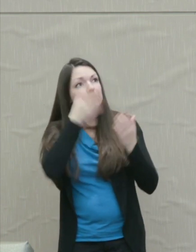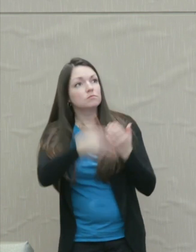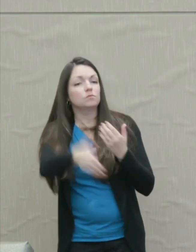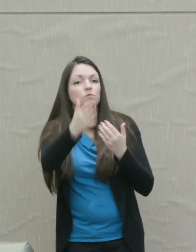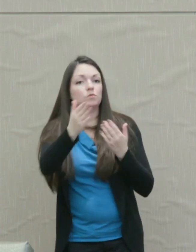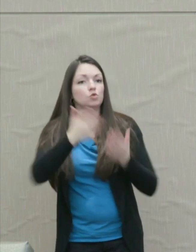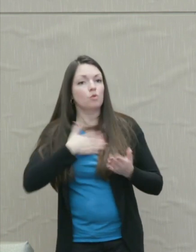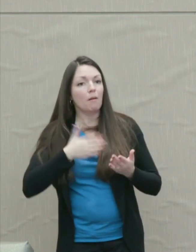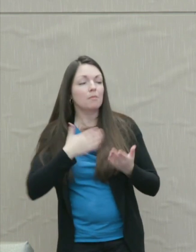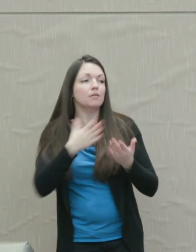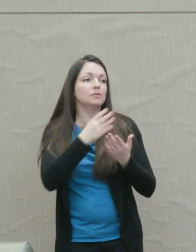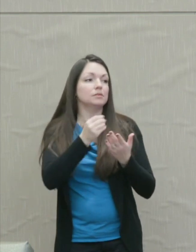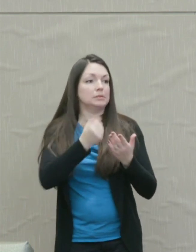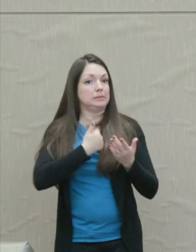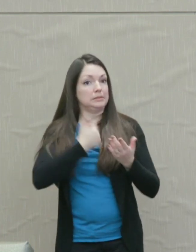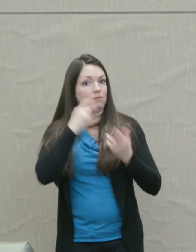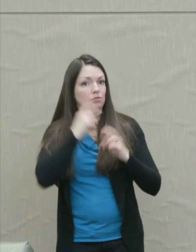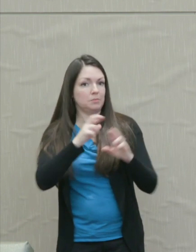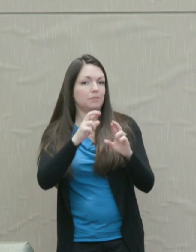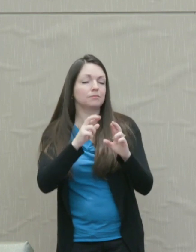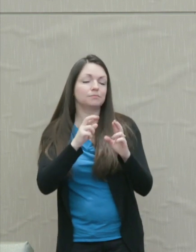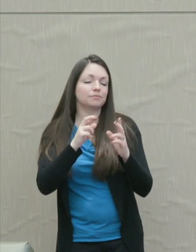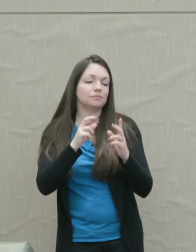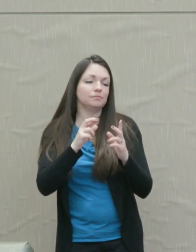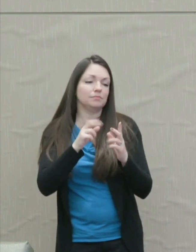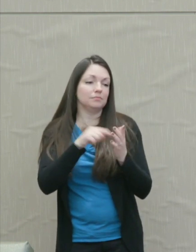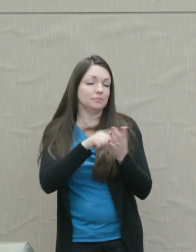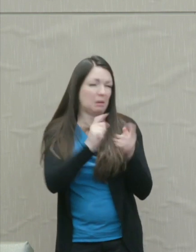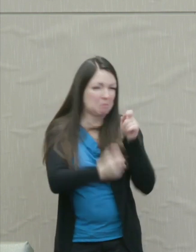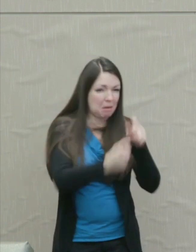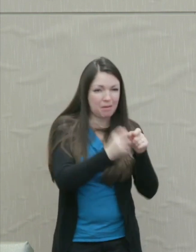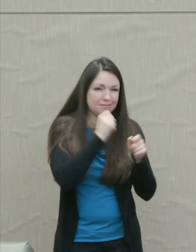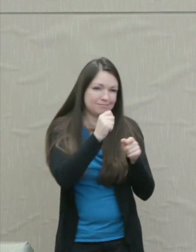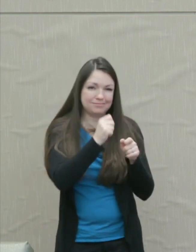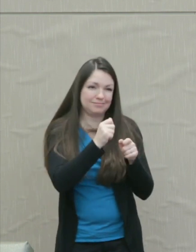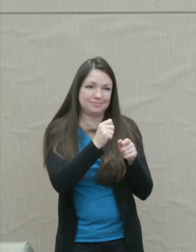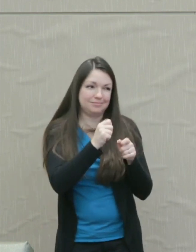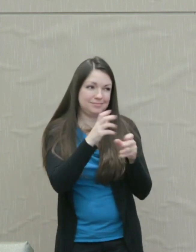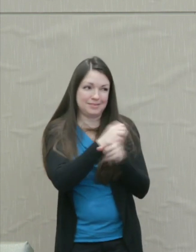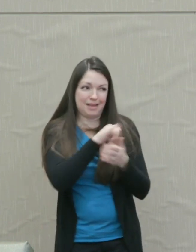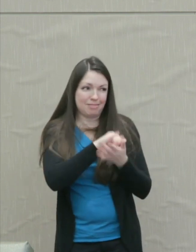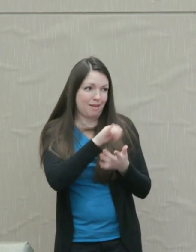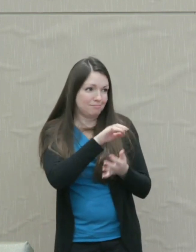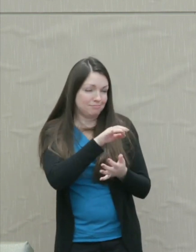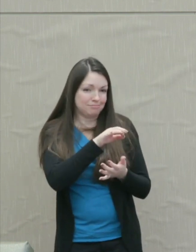Payback by itself never gets you that. And it usually makes the world a lot worse for all.